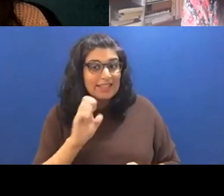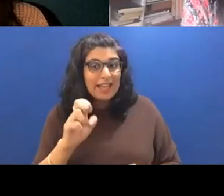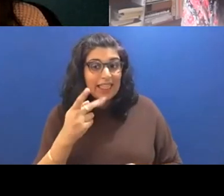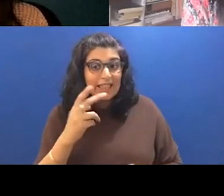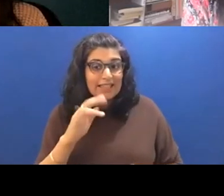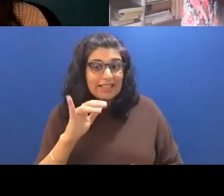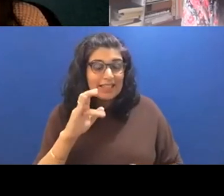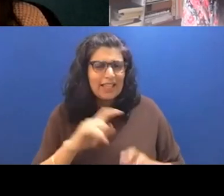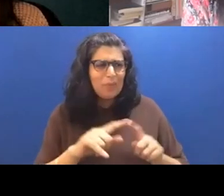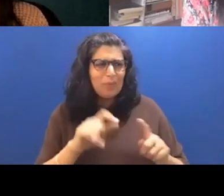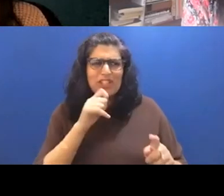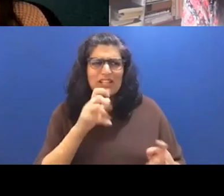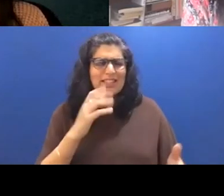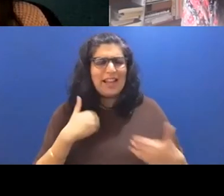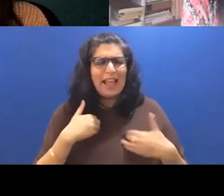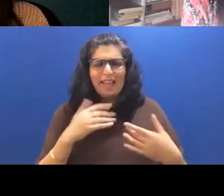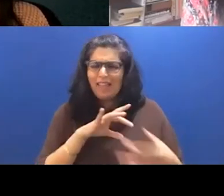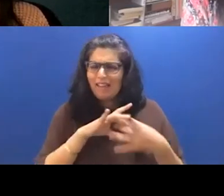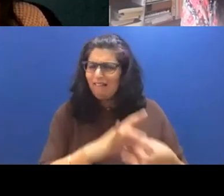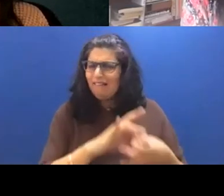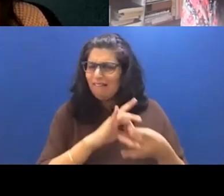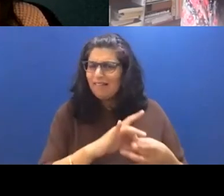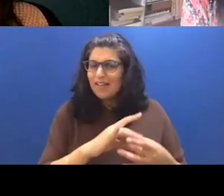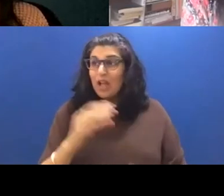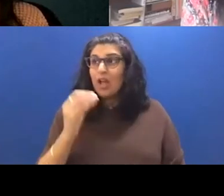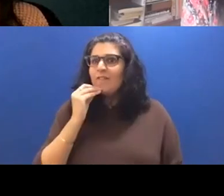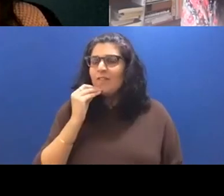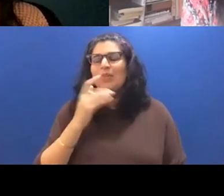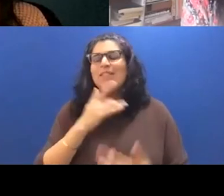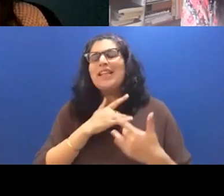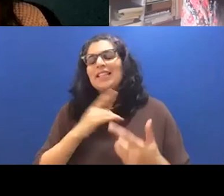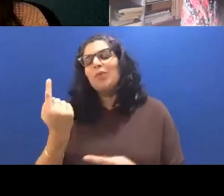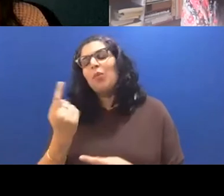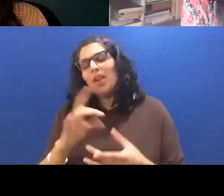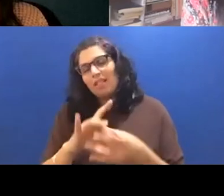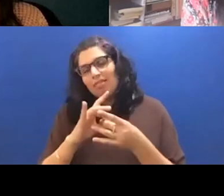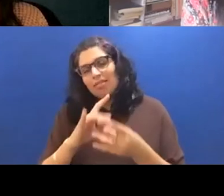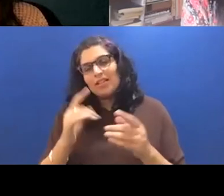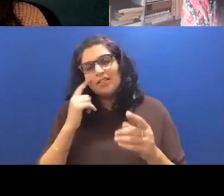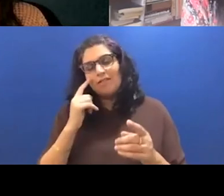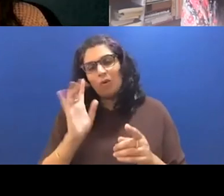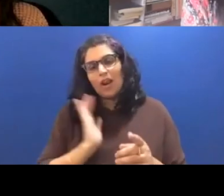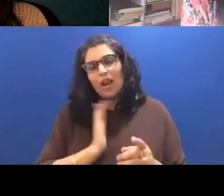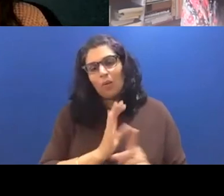but food is often you know, one of the one of those links that we have, so it's yet another